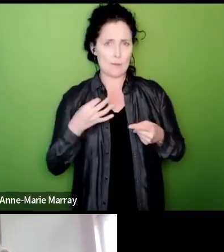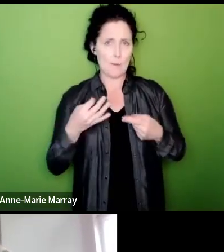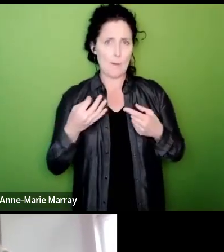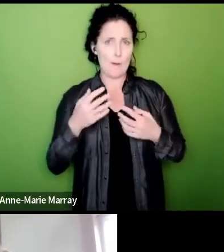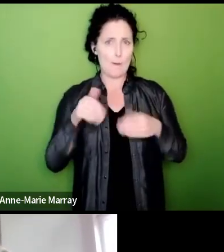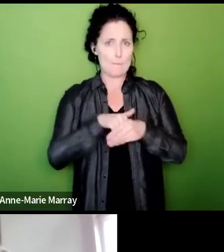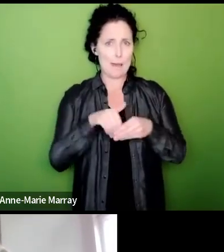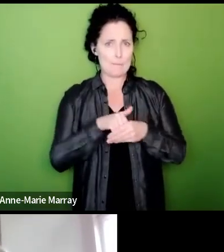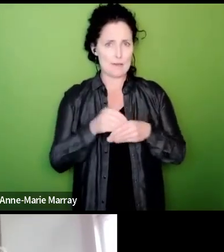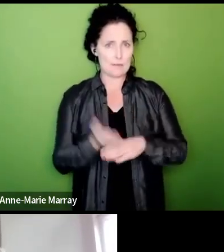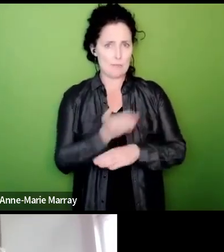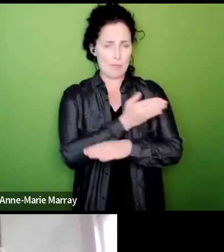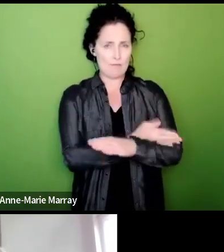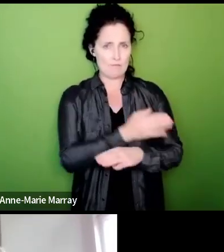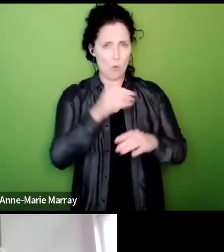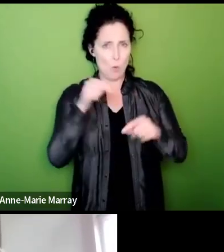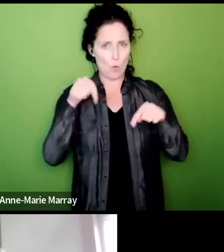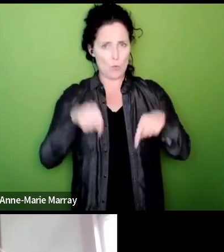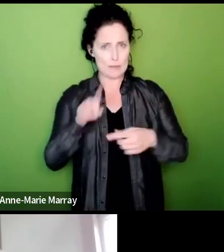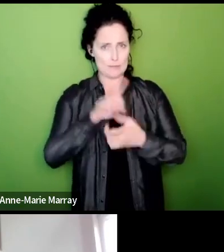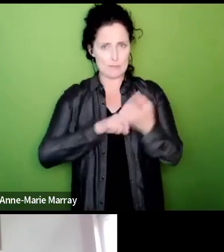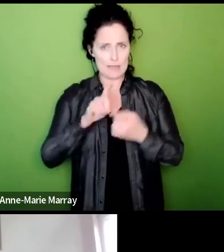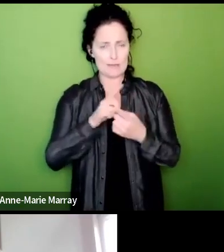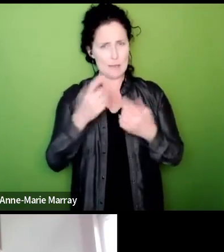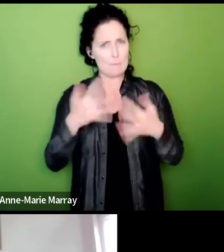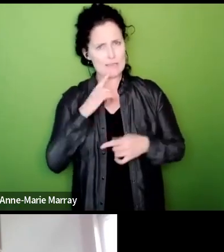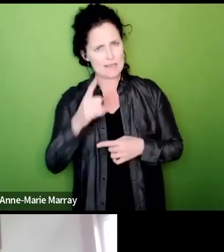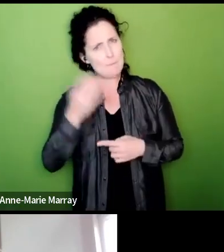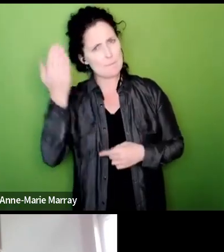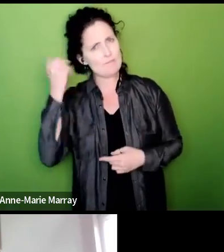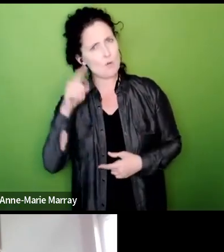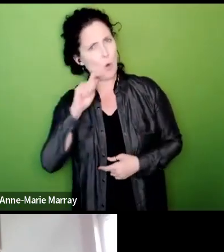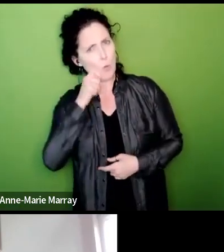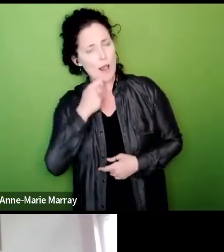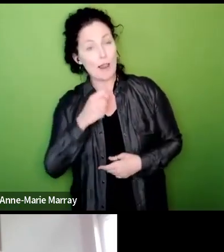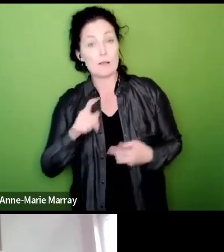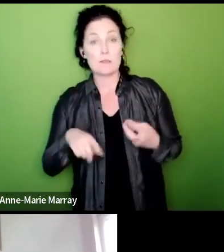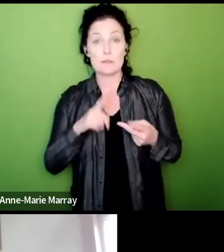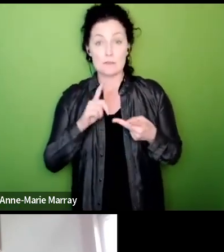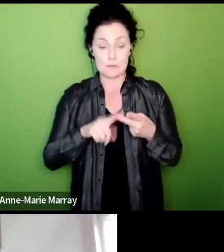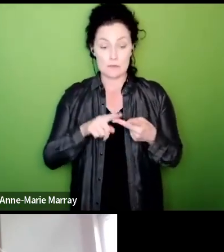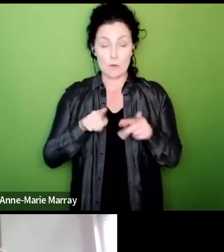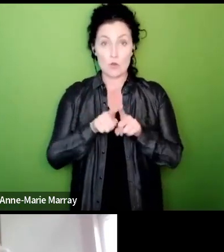as was previously announced and goes on to say if management is told the result before reps